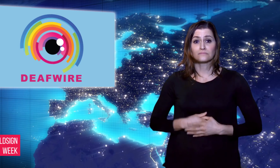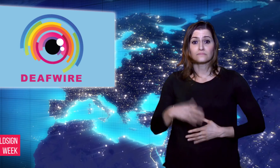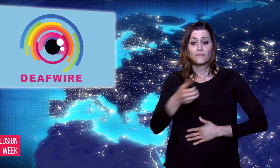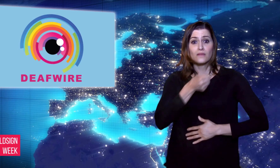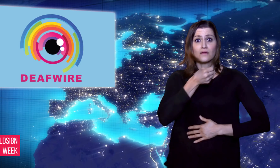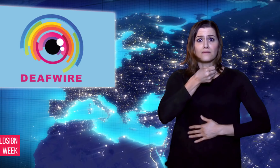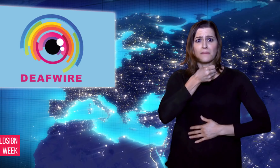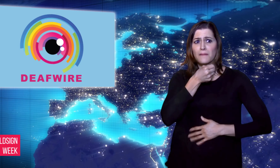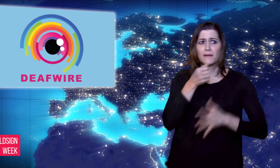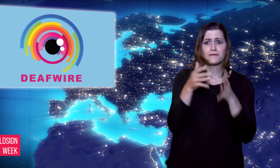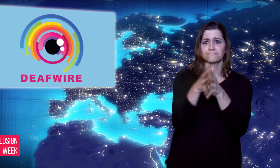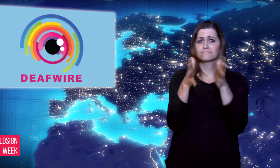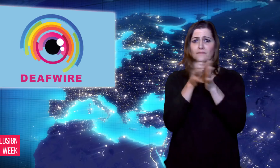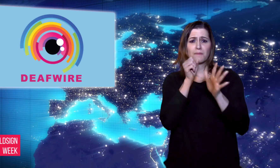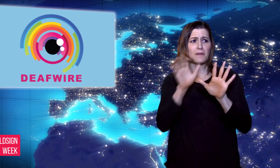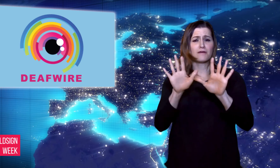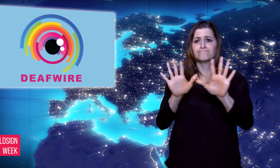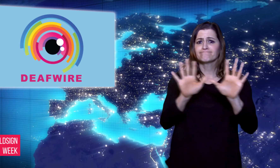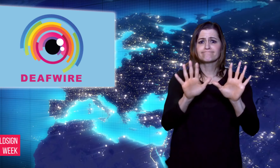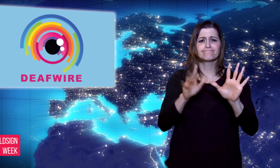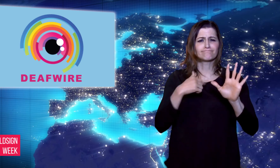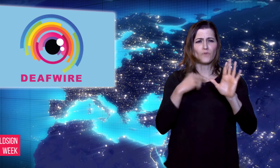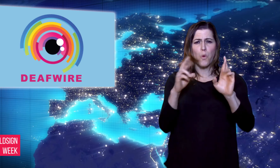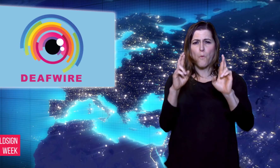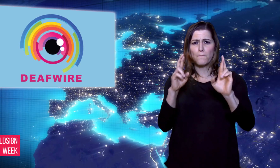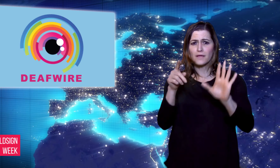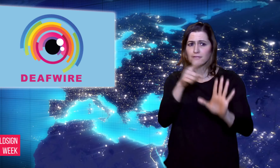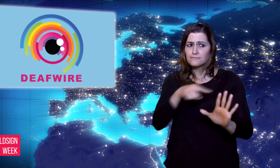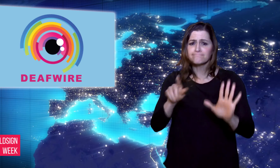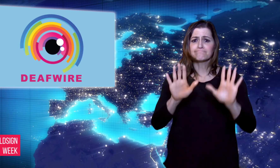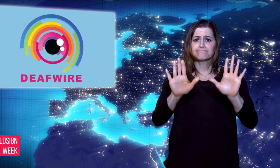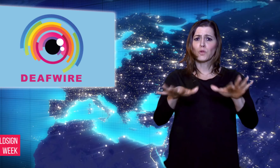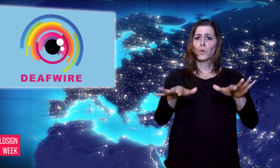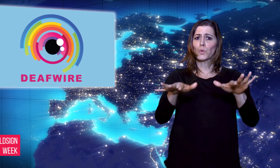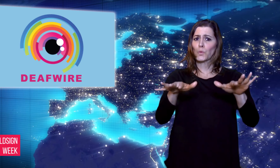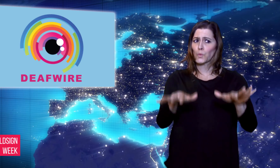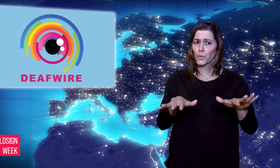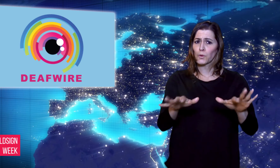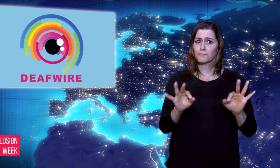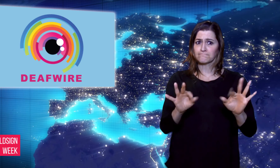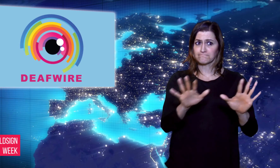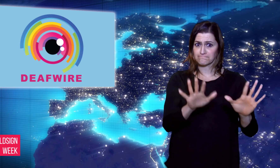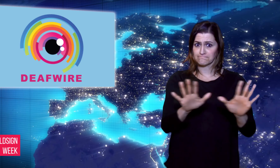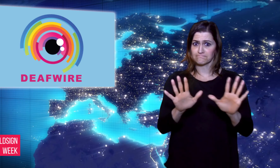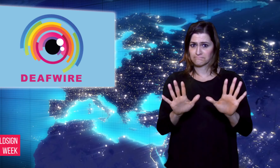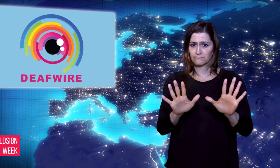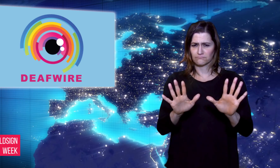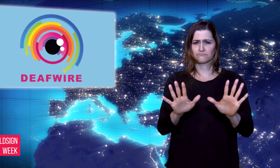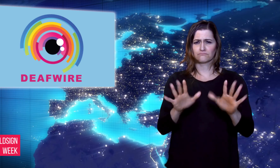everyone will remain calm,” he